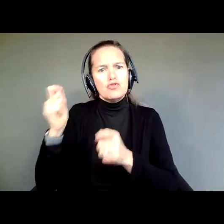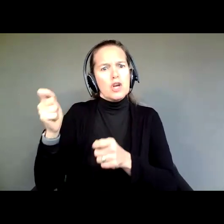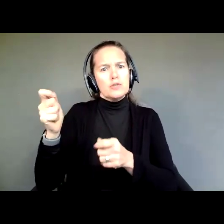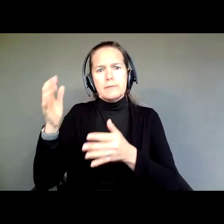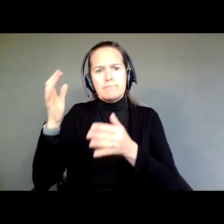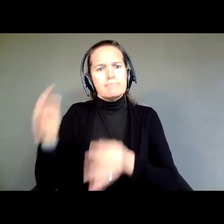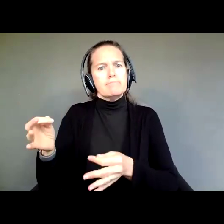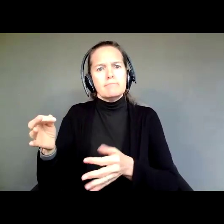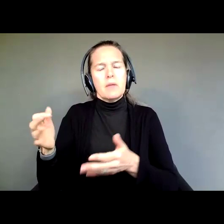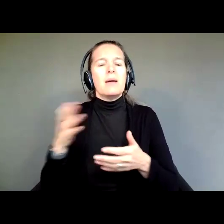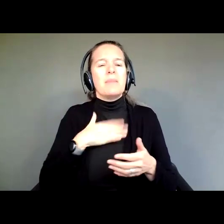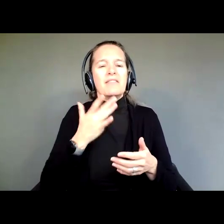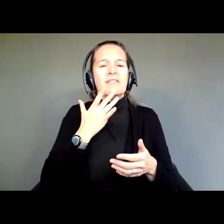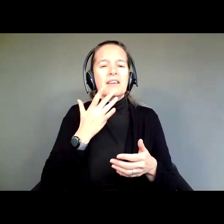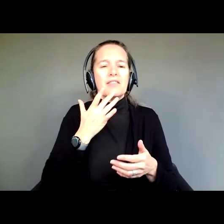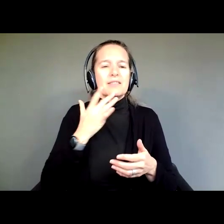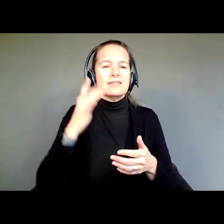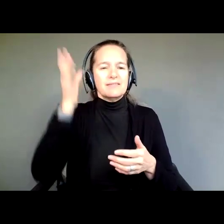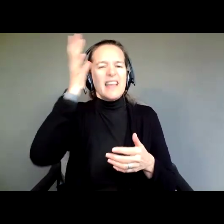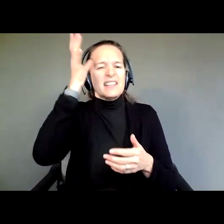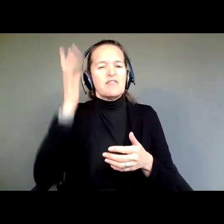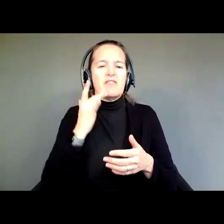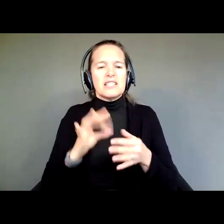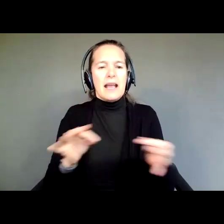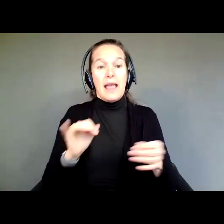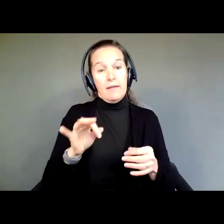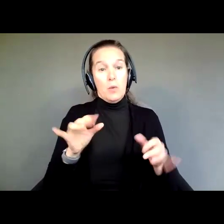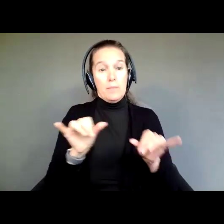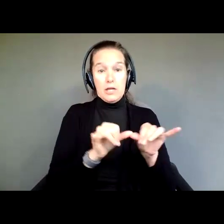My dad's favorite saying was, "If you measure twice, you only have to cut once."